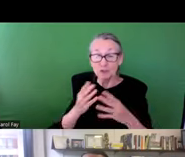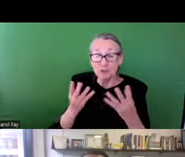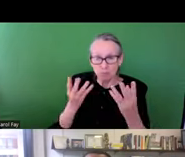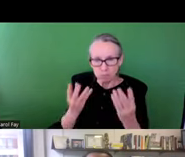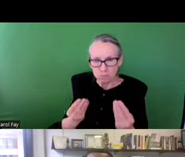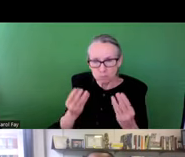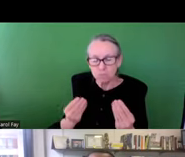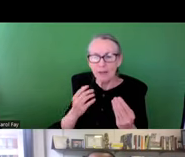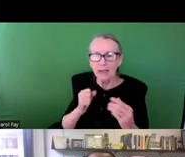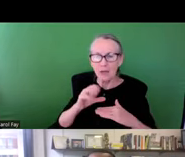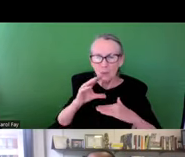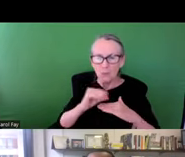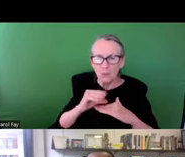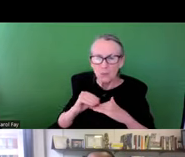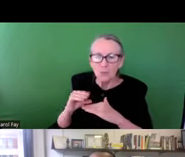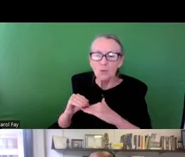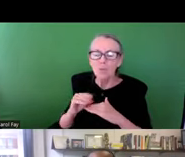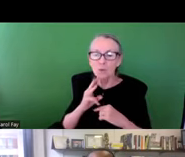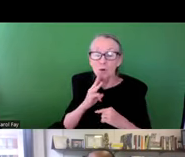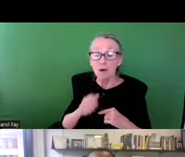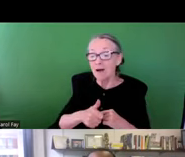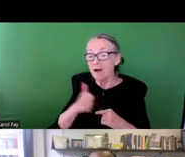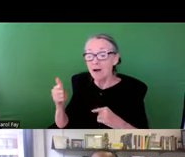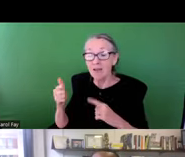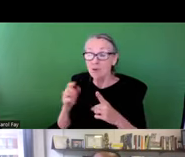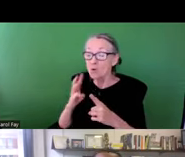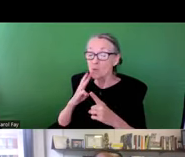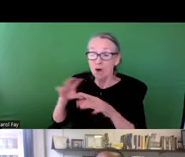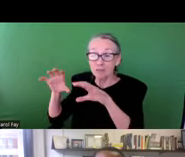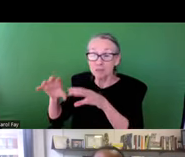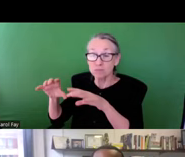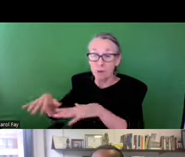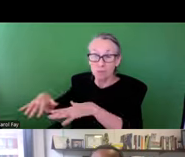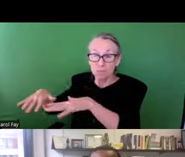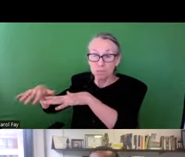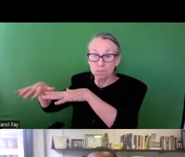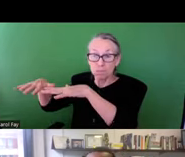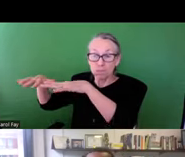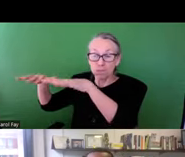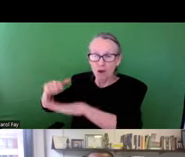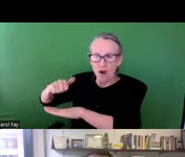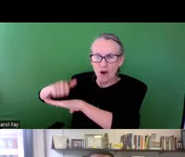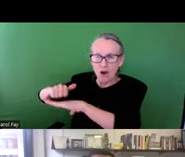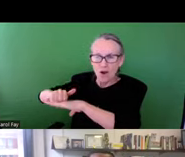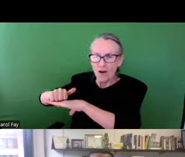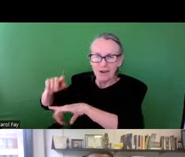impervious and pervious surfaces. We then identified some services through modeling and mapping of where